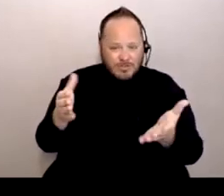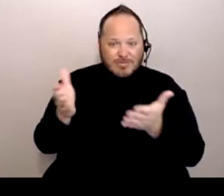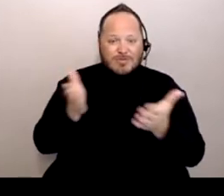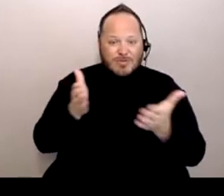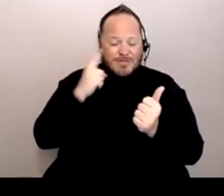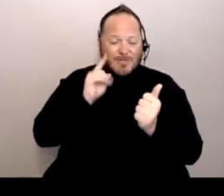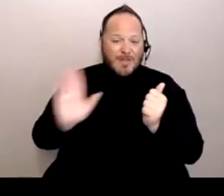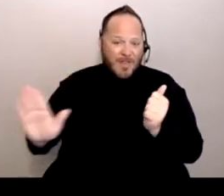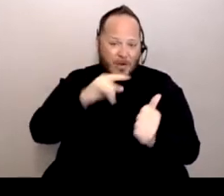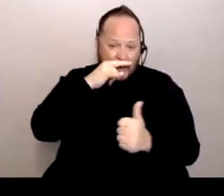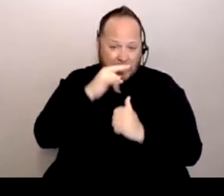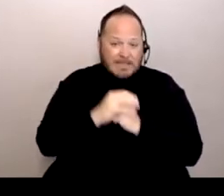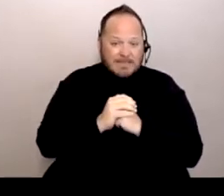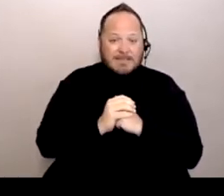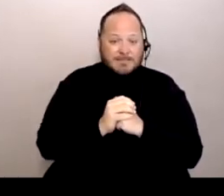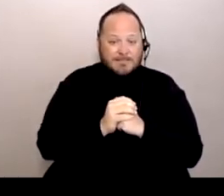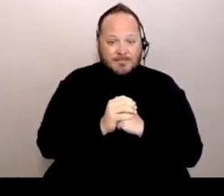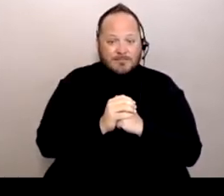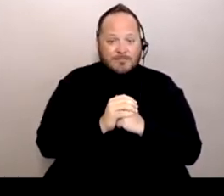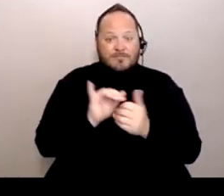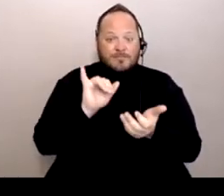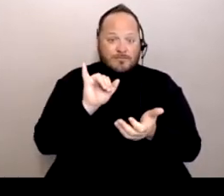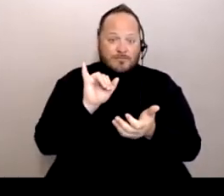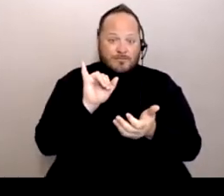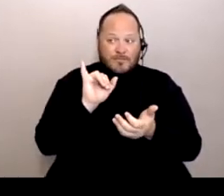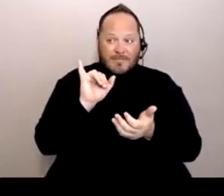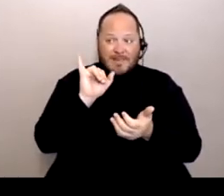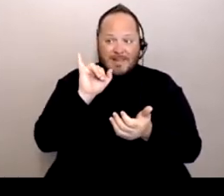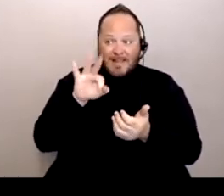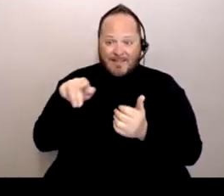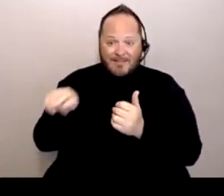And so if they contract COVID, it spreads.